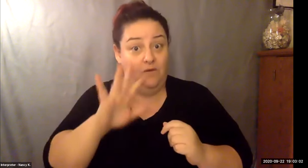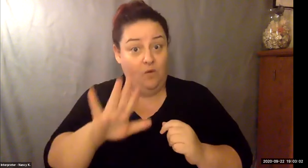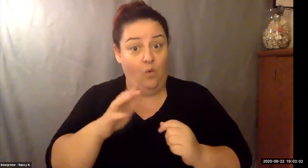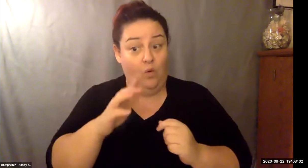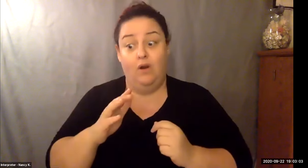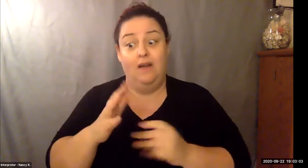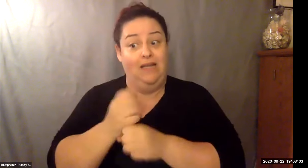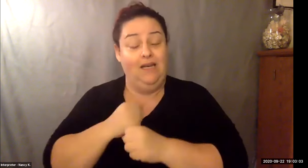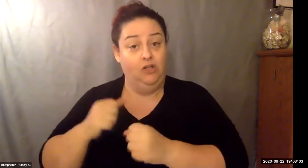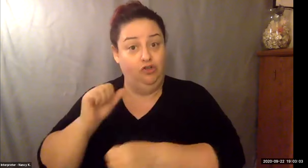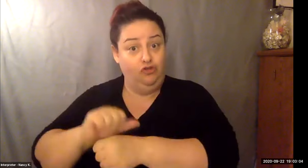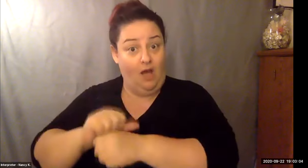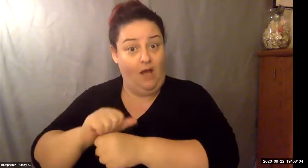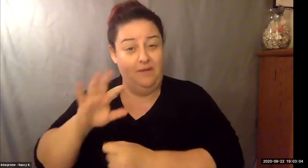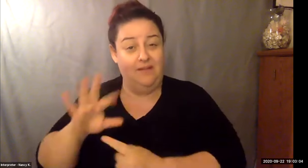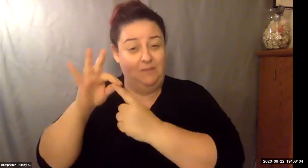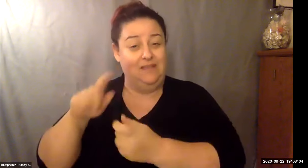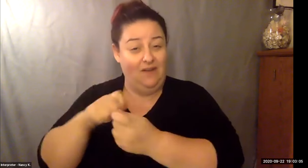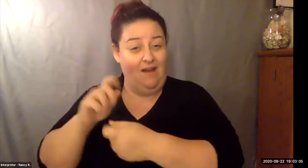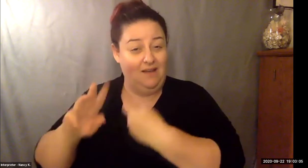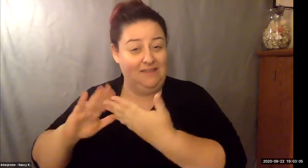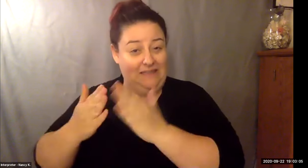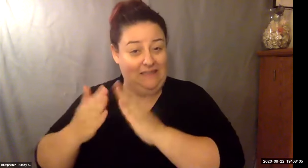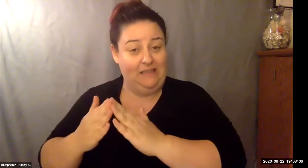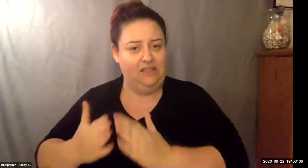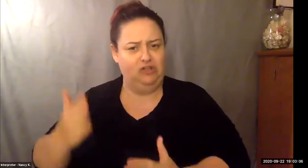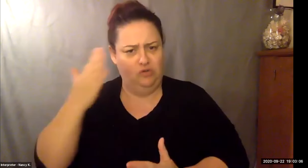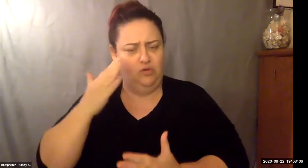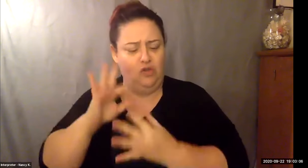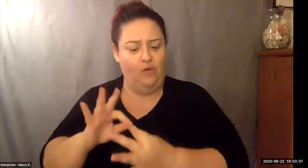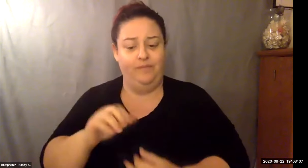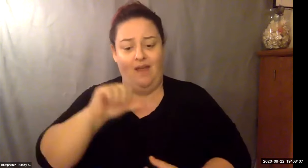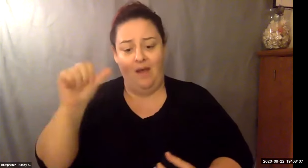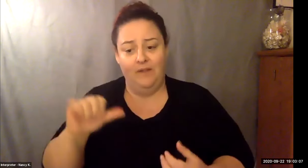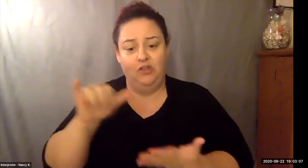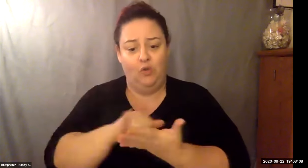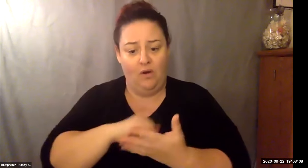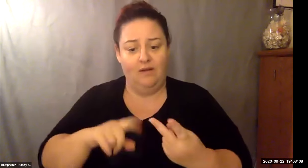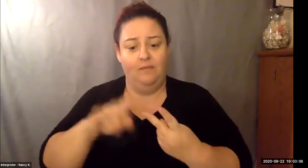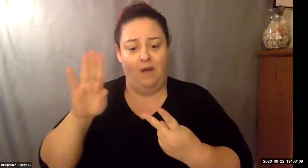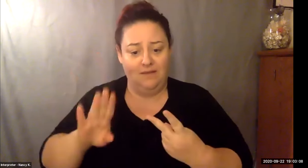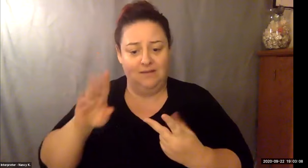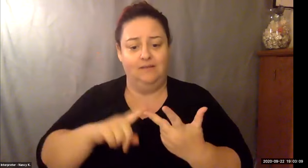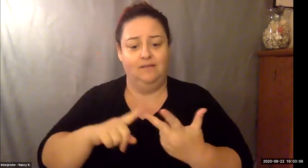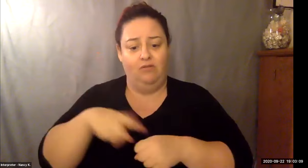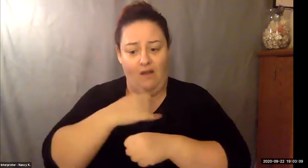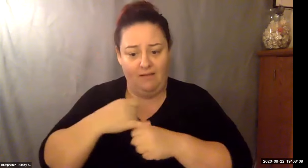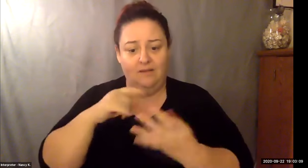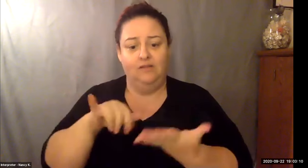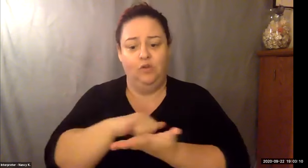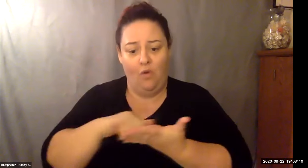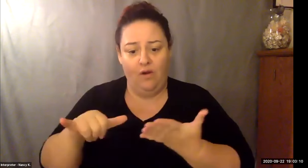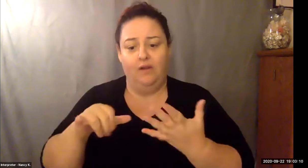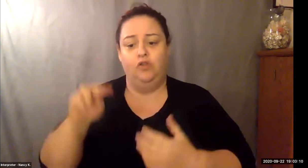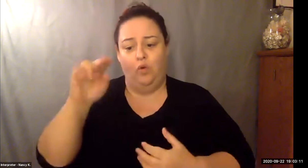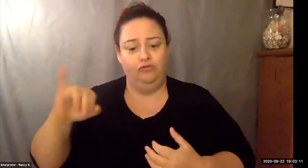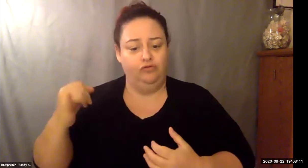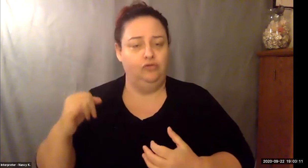Keith Wolling: And now she got promoted to assistant manager of the hotel and Mobile, Alabama. It's a great story. She does a great job and different once you first learned last week hurricanes.